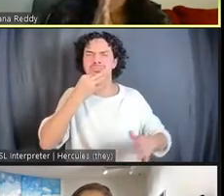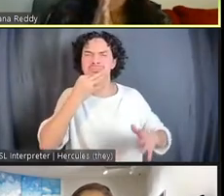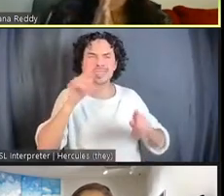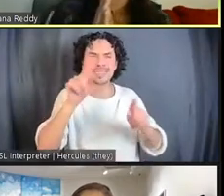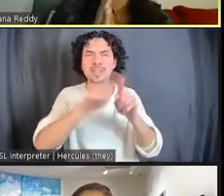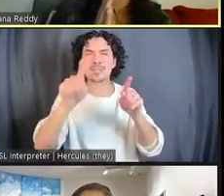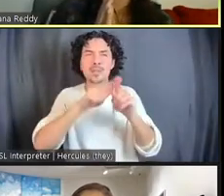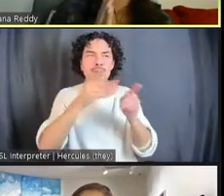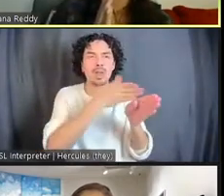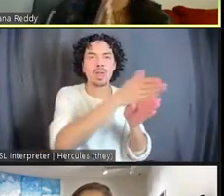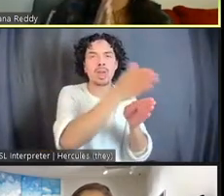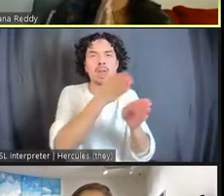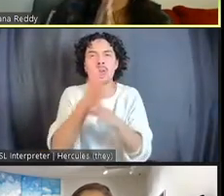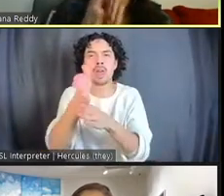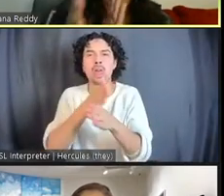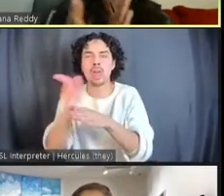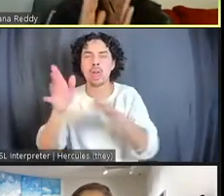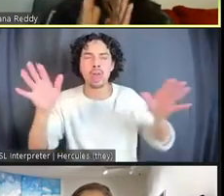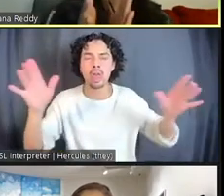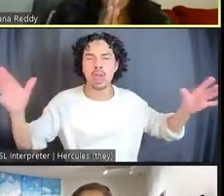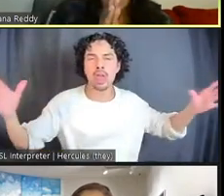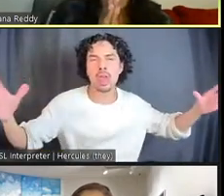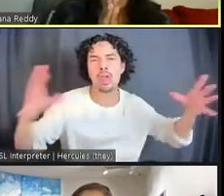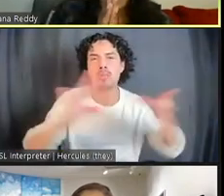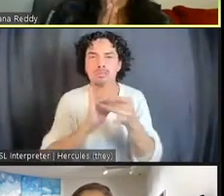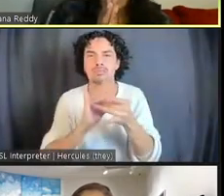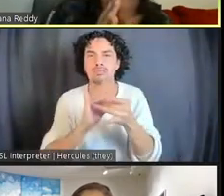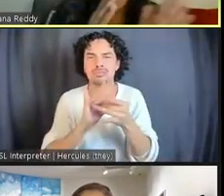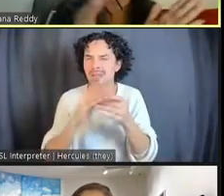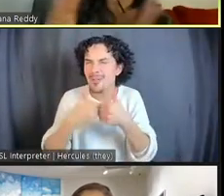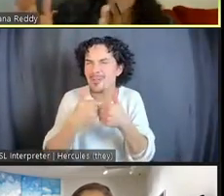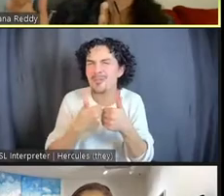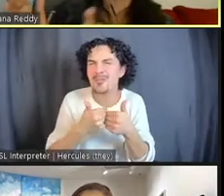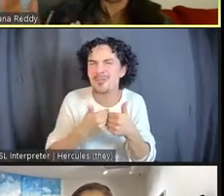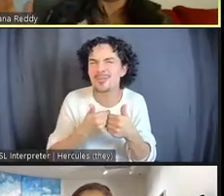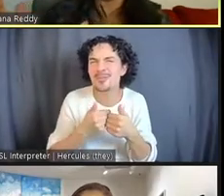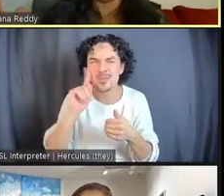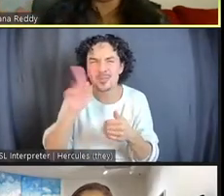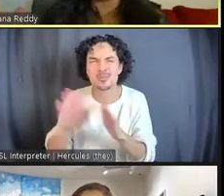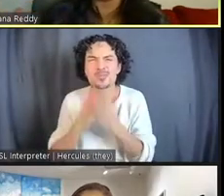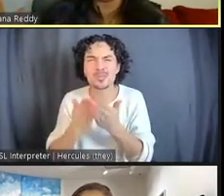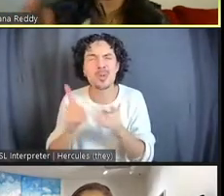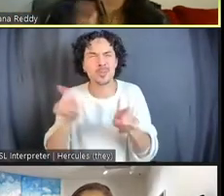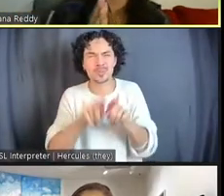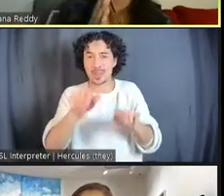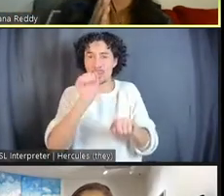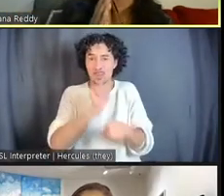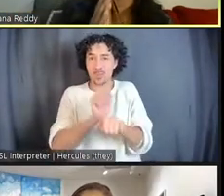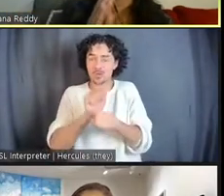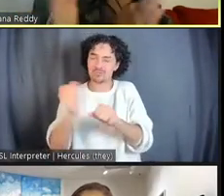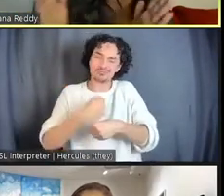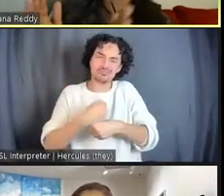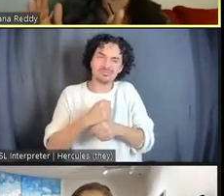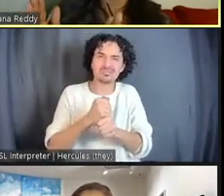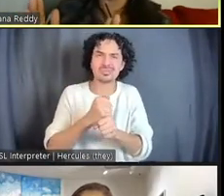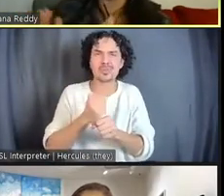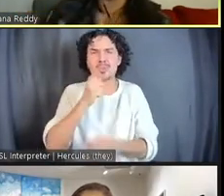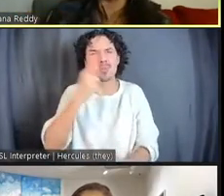together in your book and how it connects to your own sense of who the work is for, whom the work is for, and who is it accountable to?